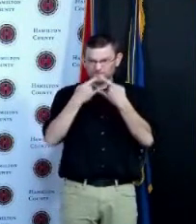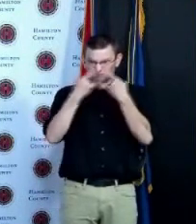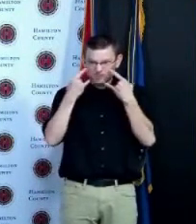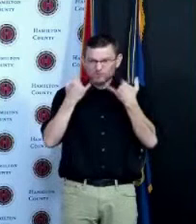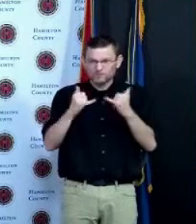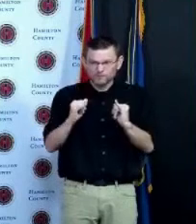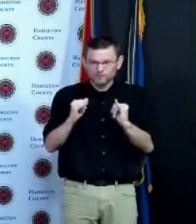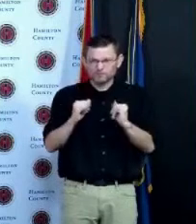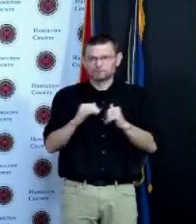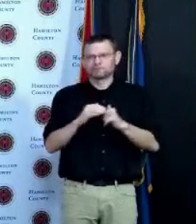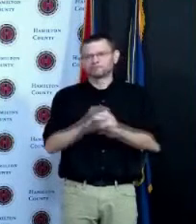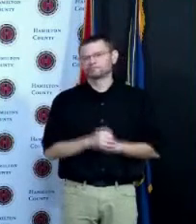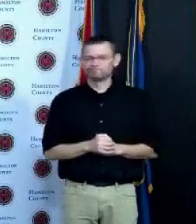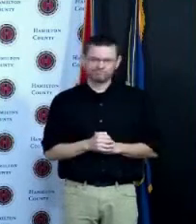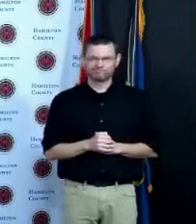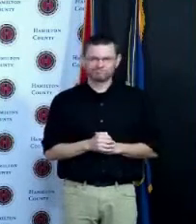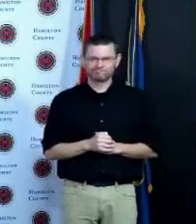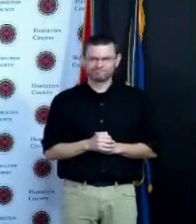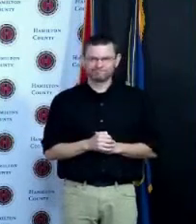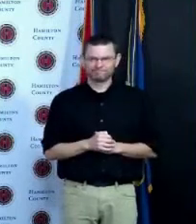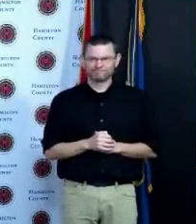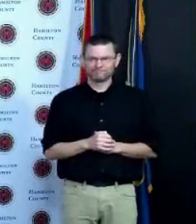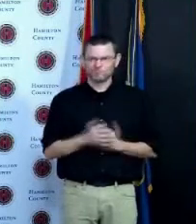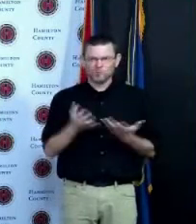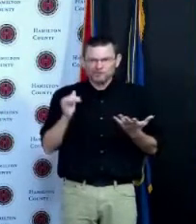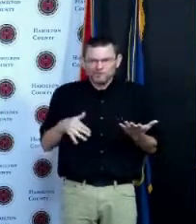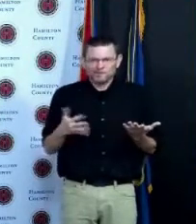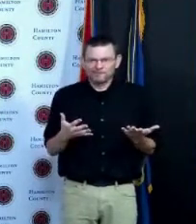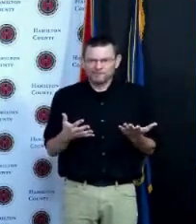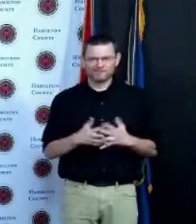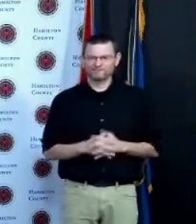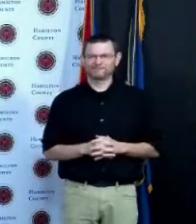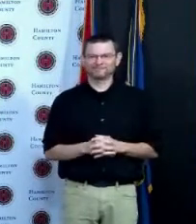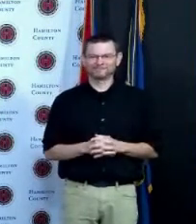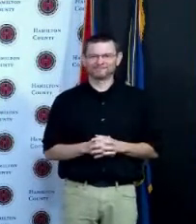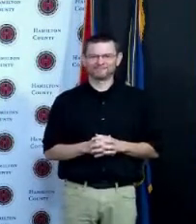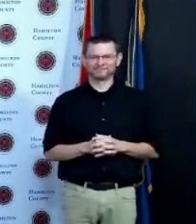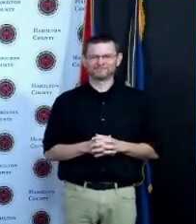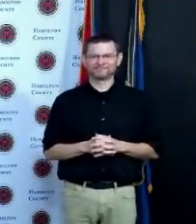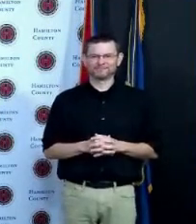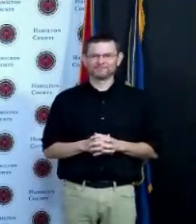can proceed with life and that's the way it ought to be a benefit to getting the shot which is you